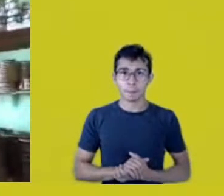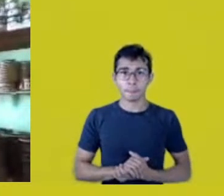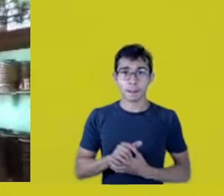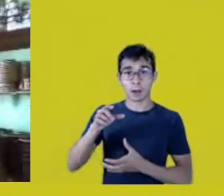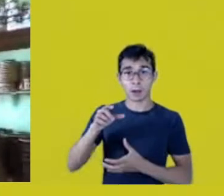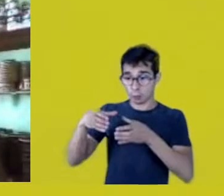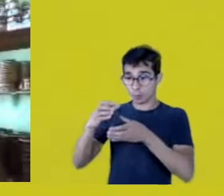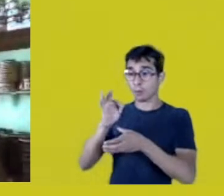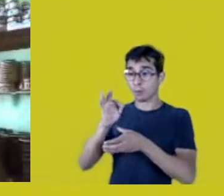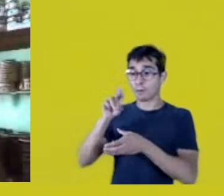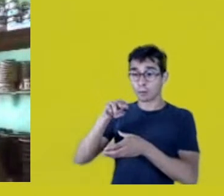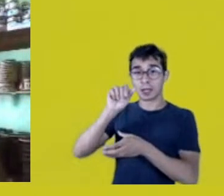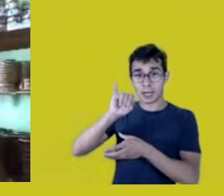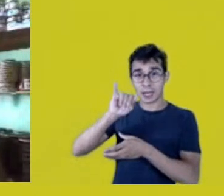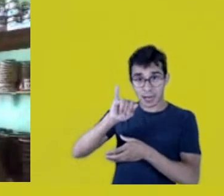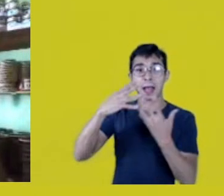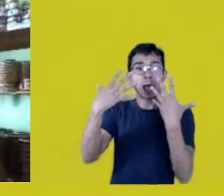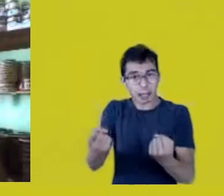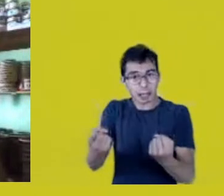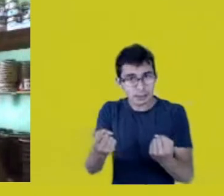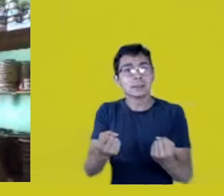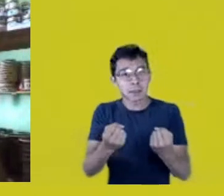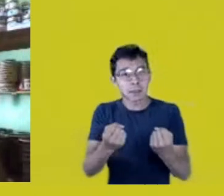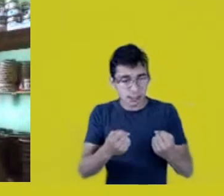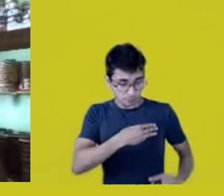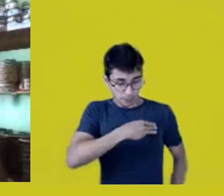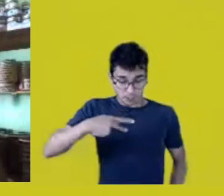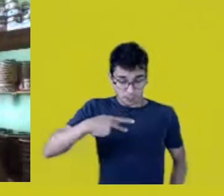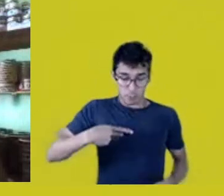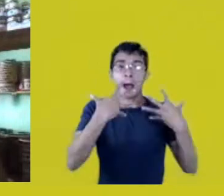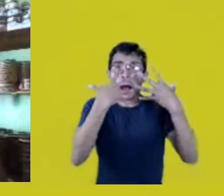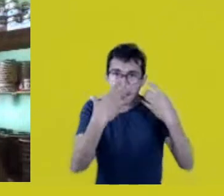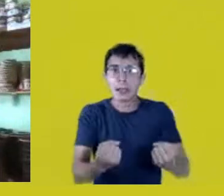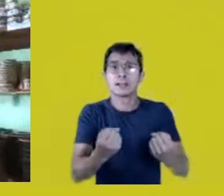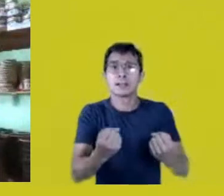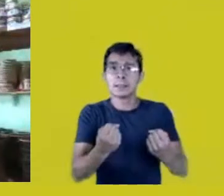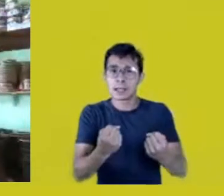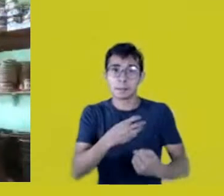with the blessing of the Attorney General, who should fiscalize the collective use of our lands,